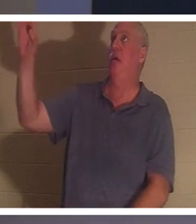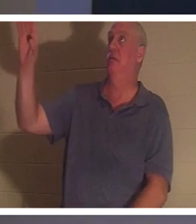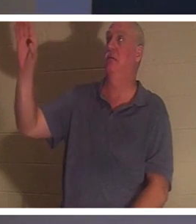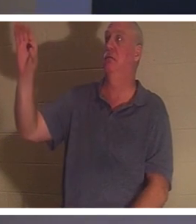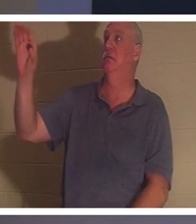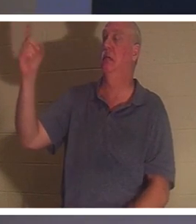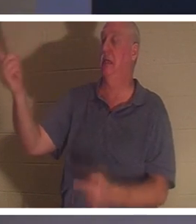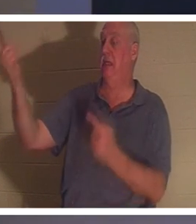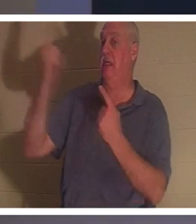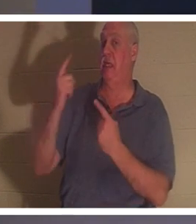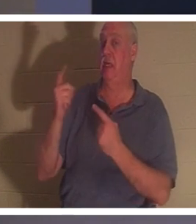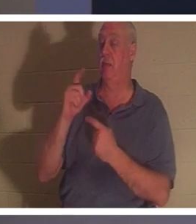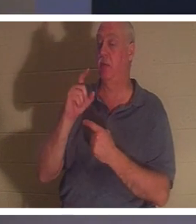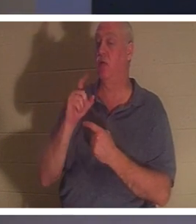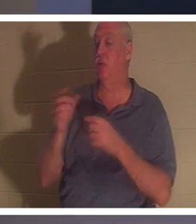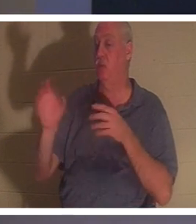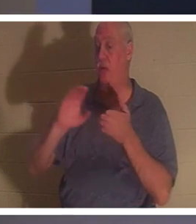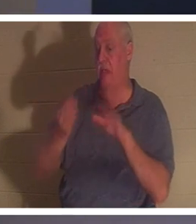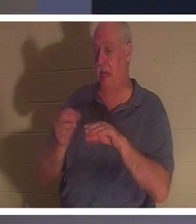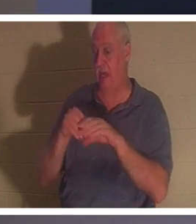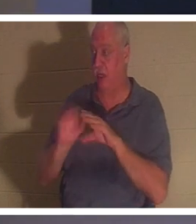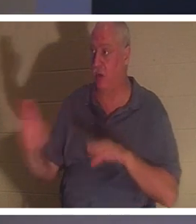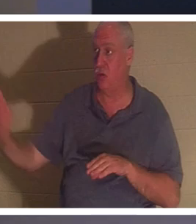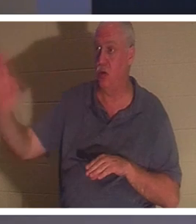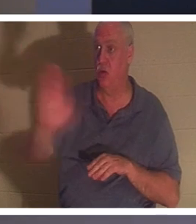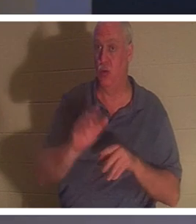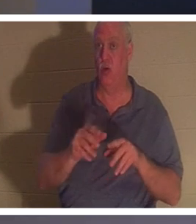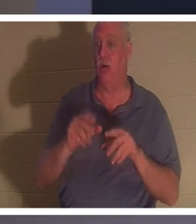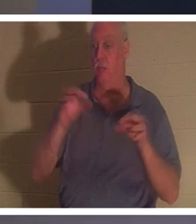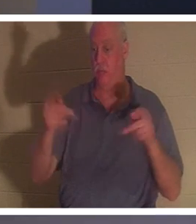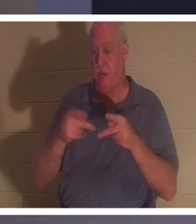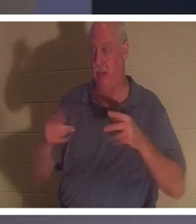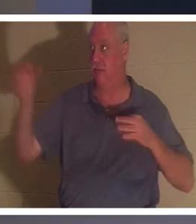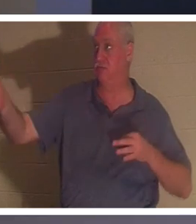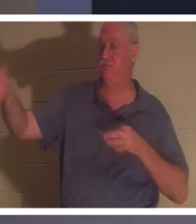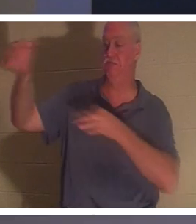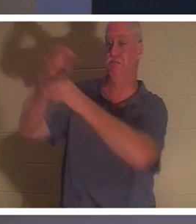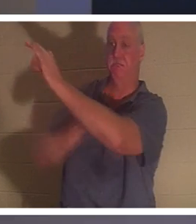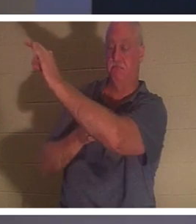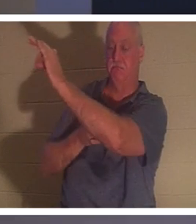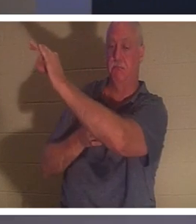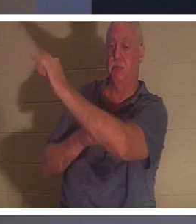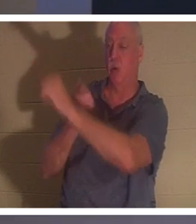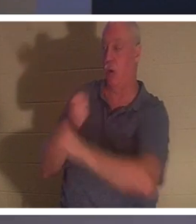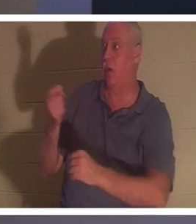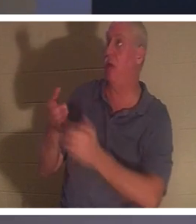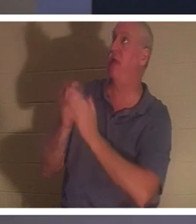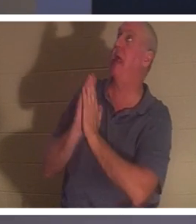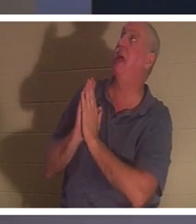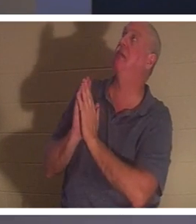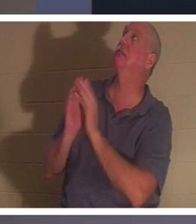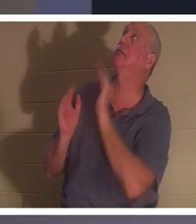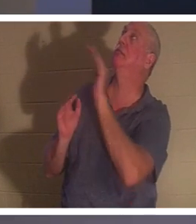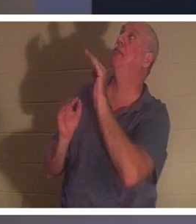die in your place. So that anyone that asks Him, Lord I've made a mess of my life, just like I